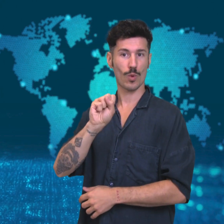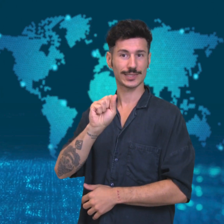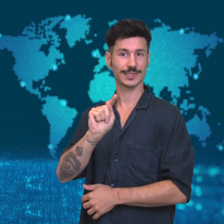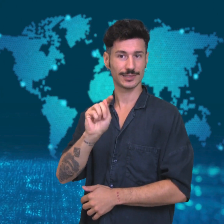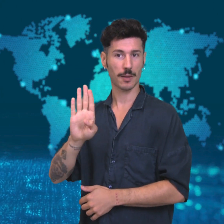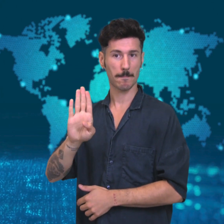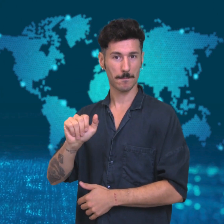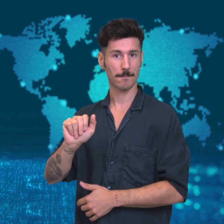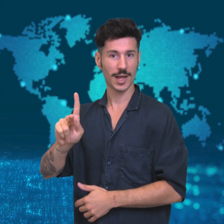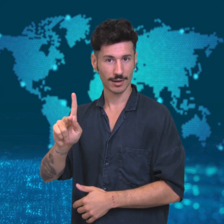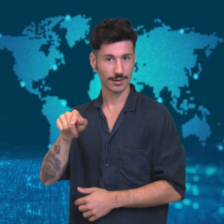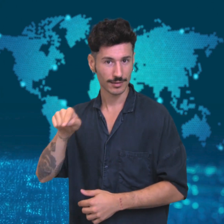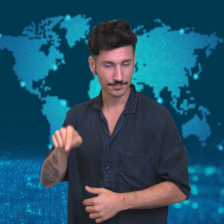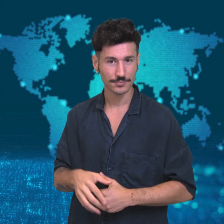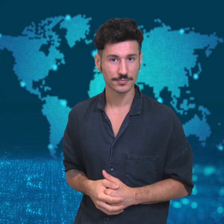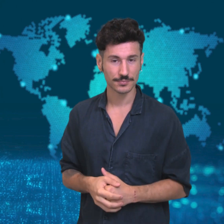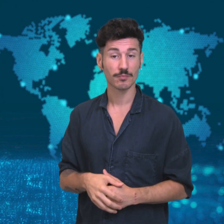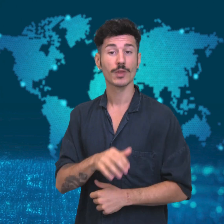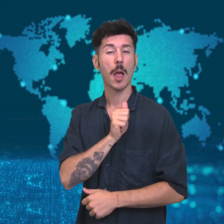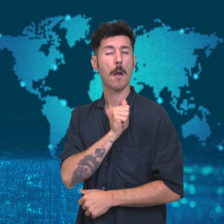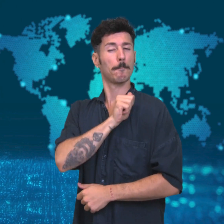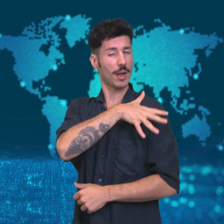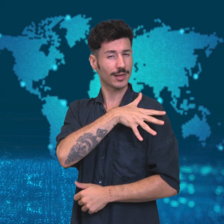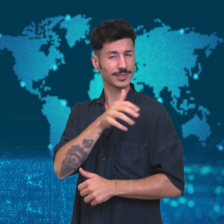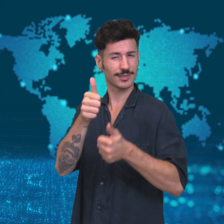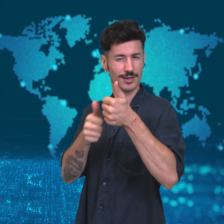currently live in the West Bank.